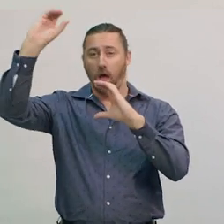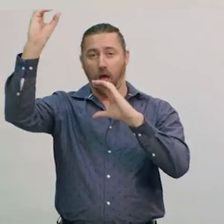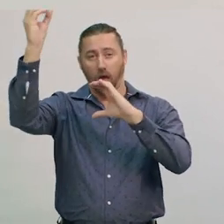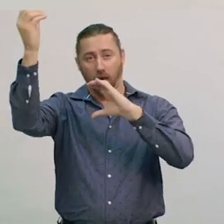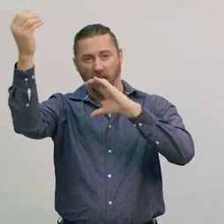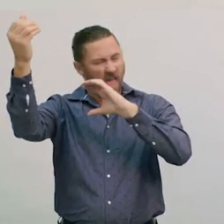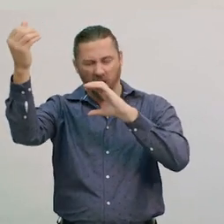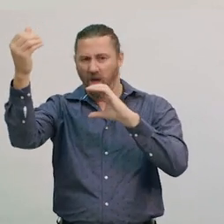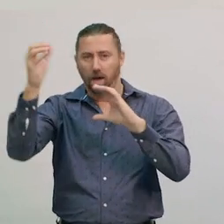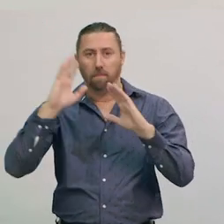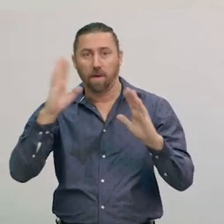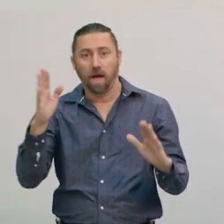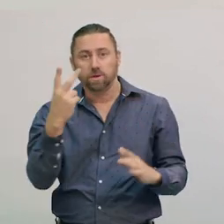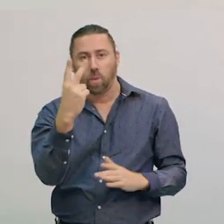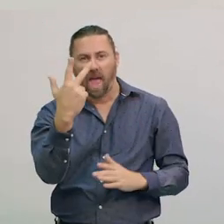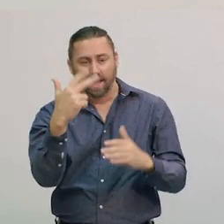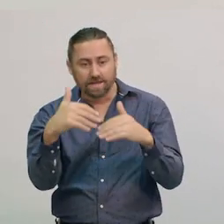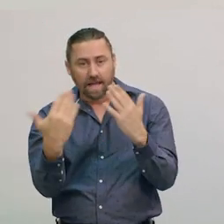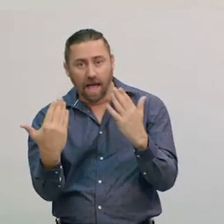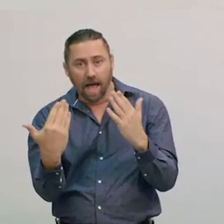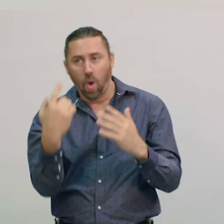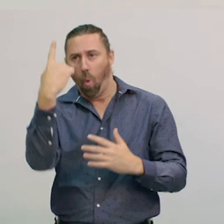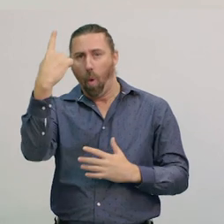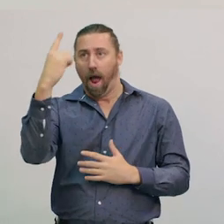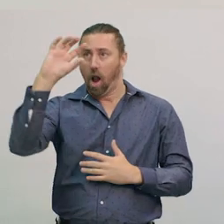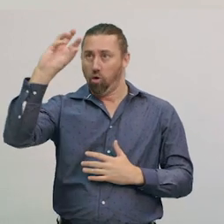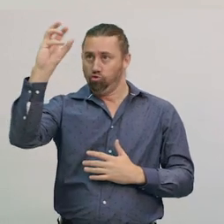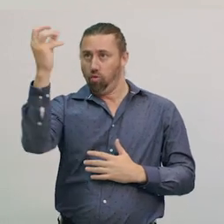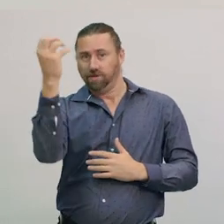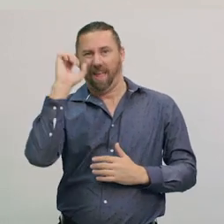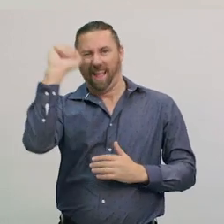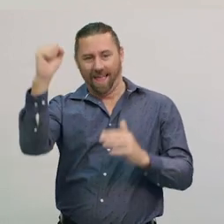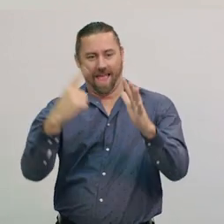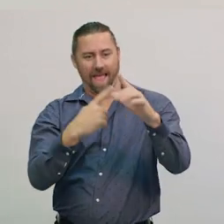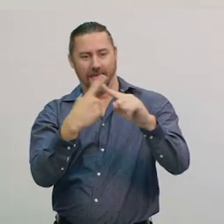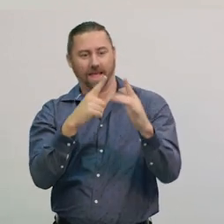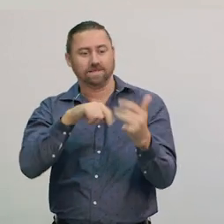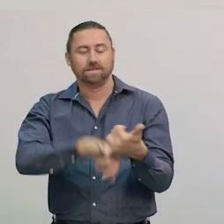it also takes about 28 days for the Moon to complete one rotation on its axis.